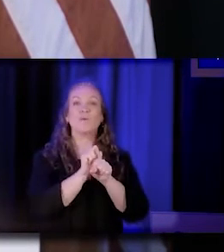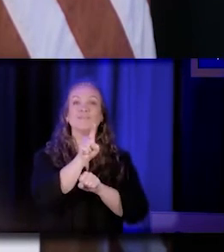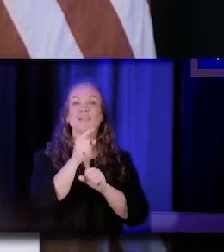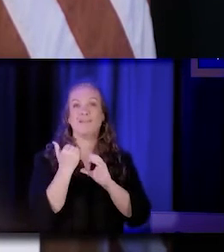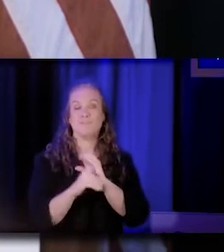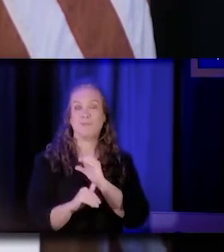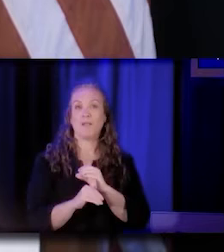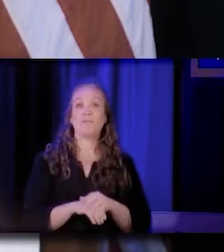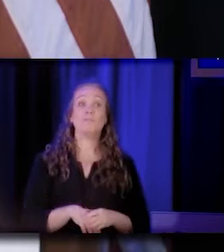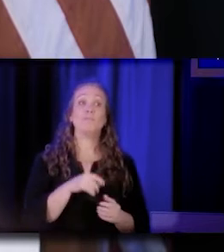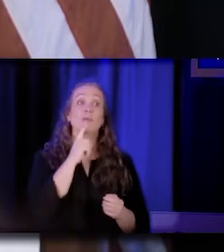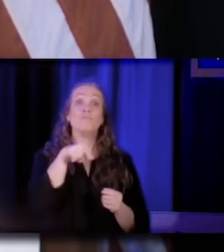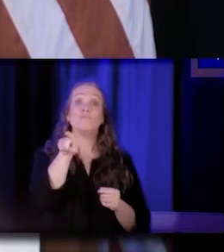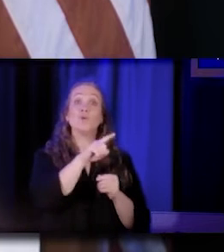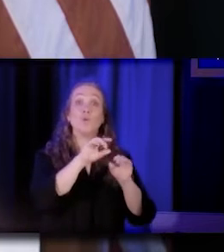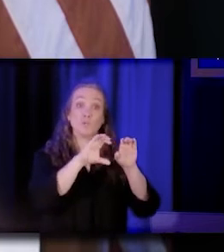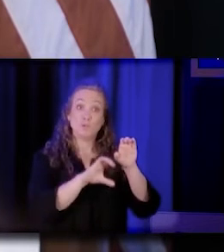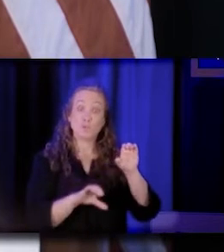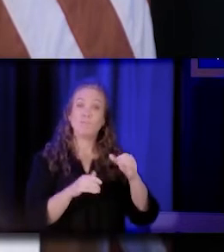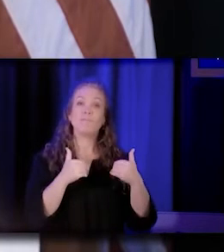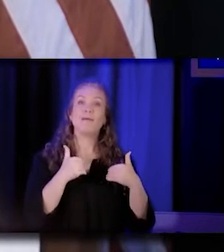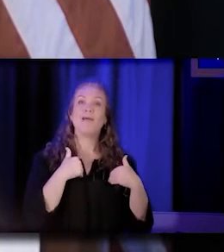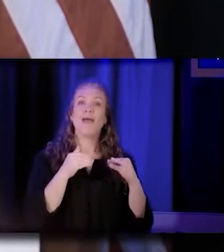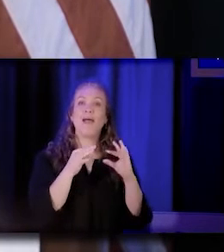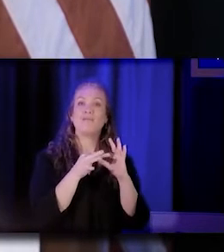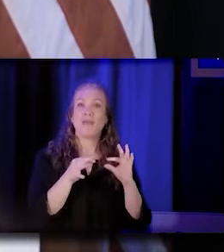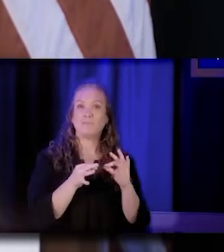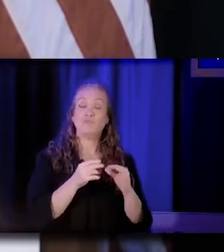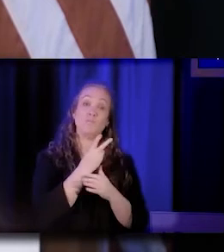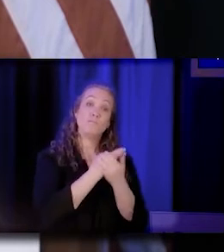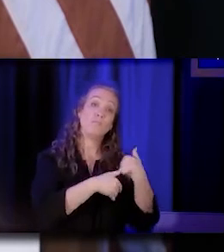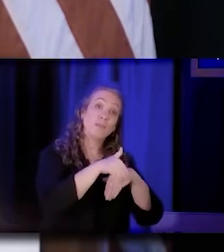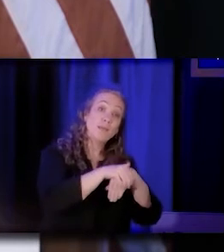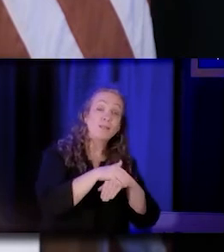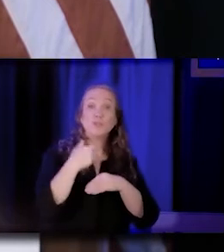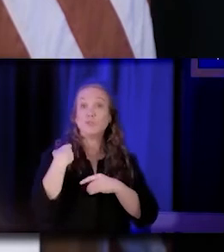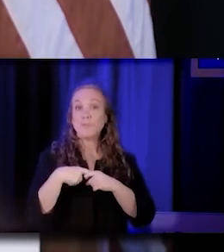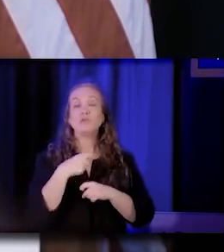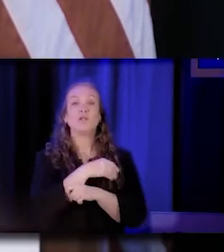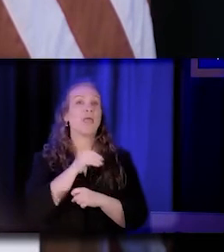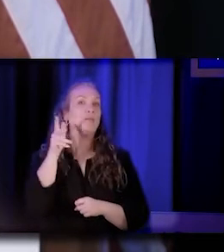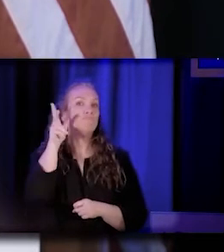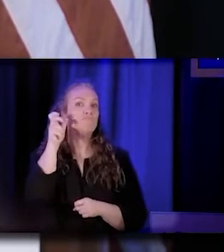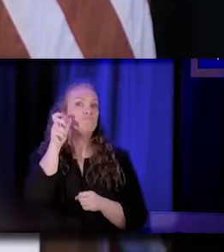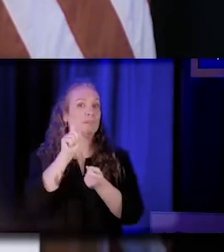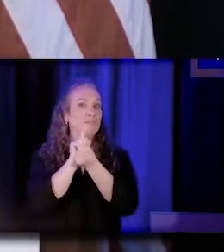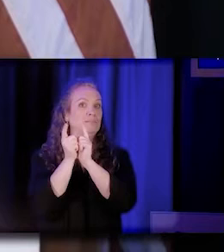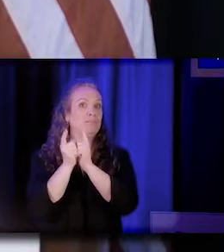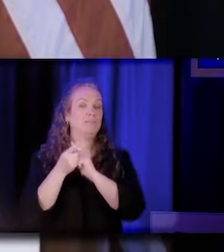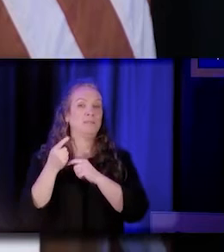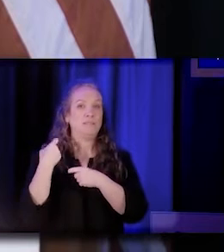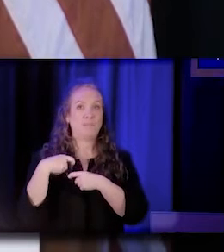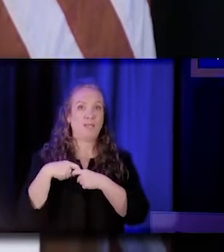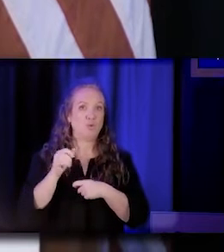we have both captioning in English and in Spanish, as well as translation to Spanish. Please check the Zoom chat for instructions